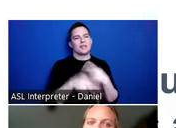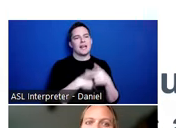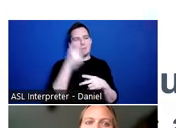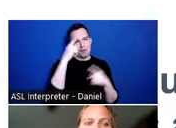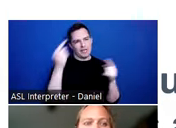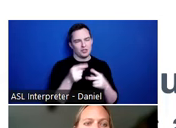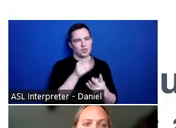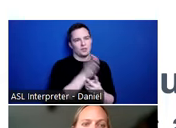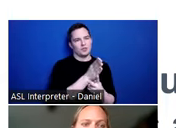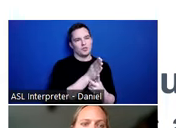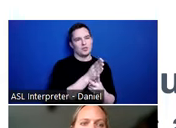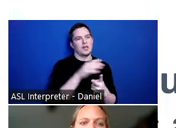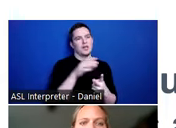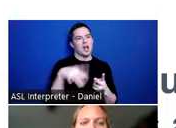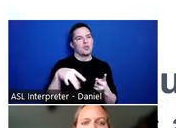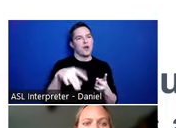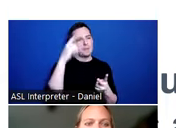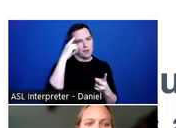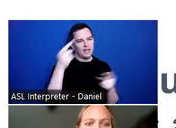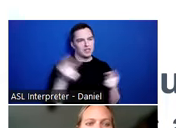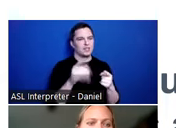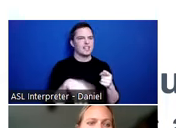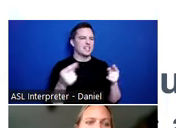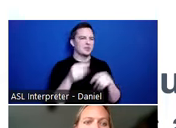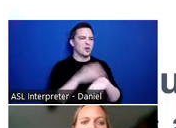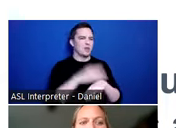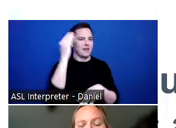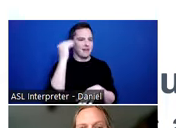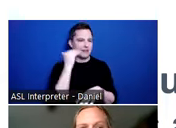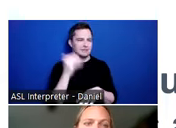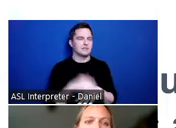One is an acquired brain injury which is an injury to the head that is not hereditary,